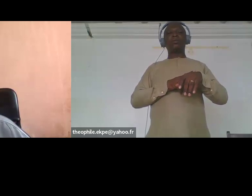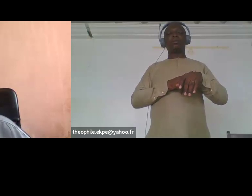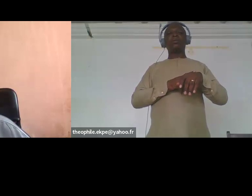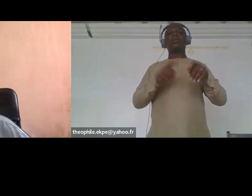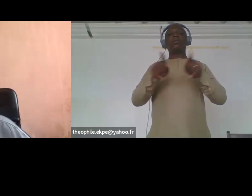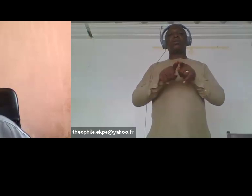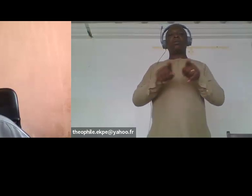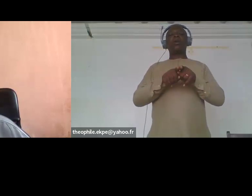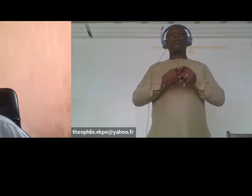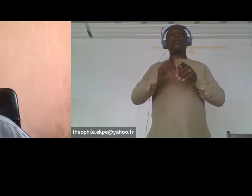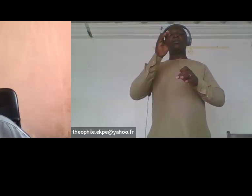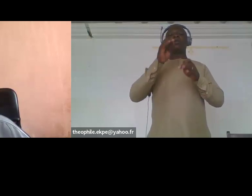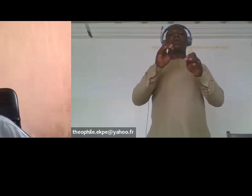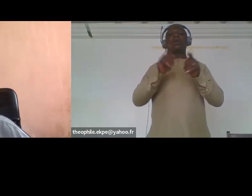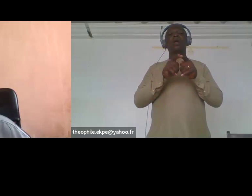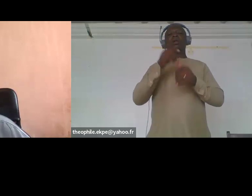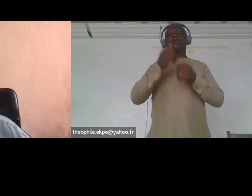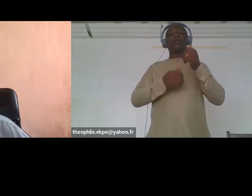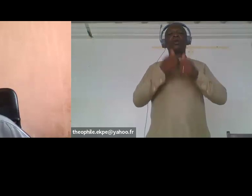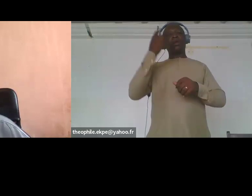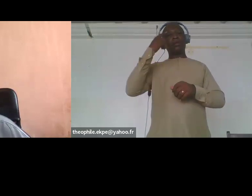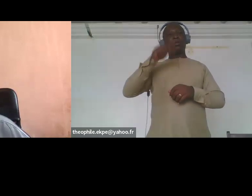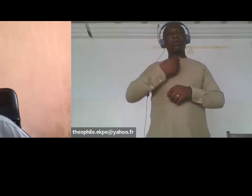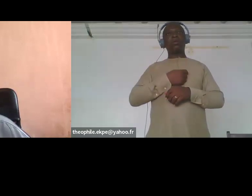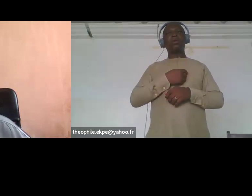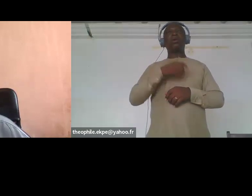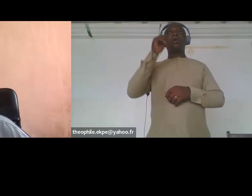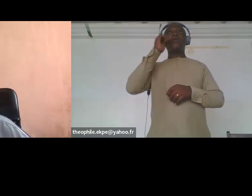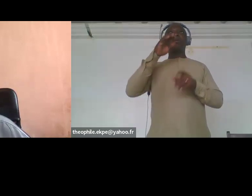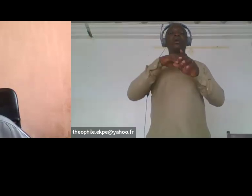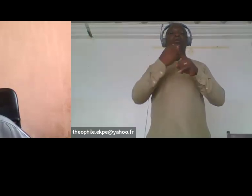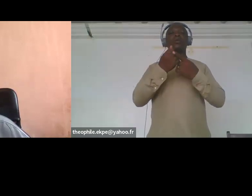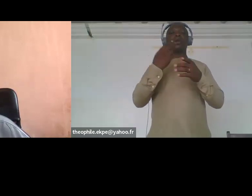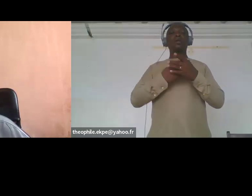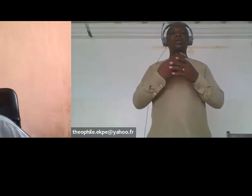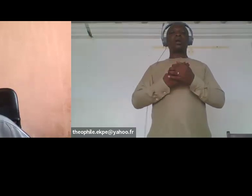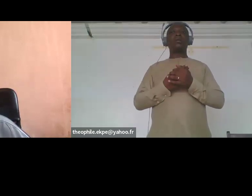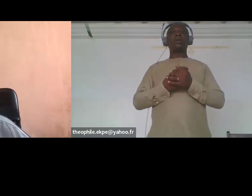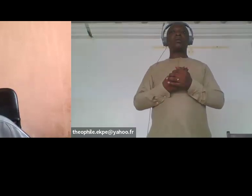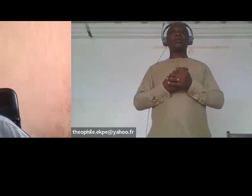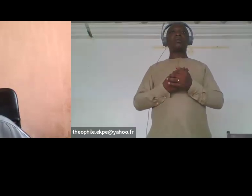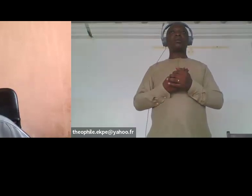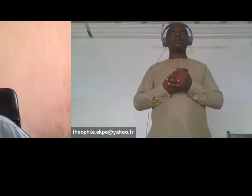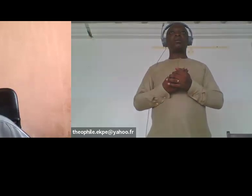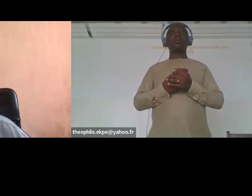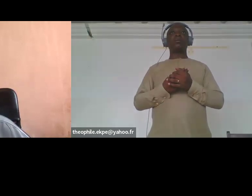disabilities like never before uh and the reality of the crimate change uh